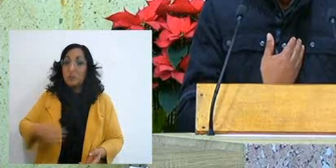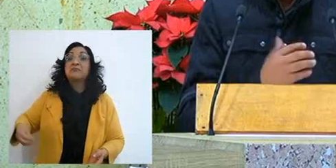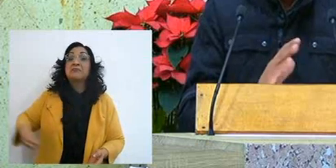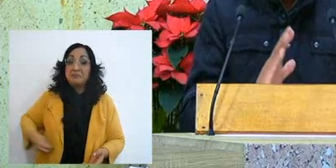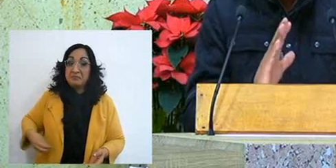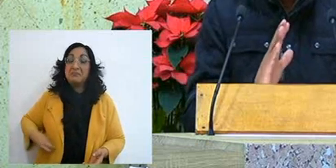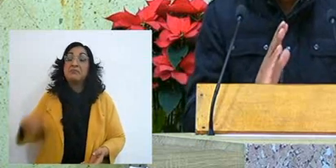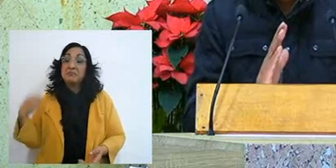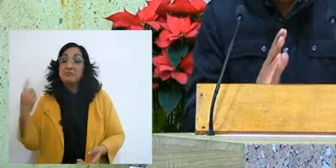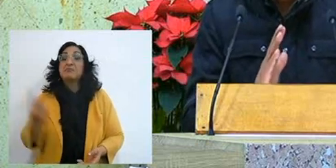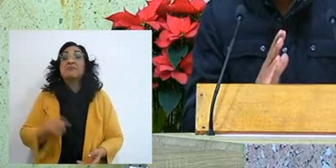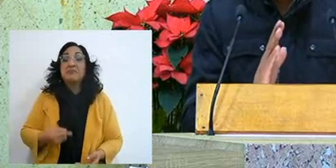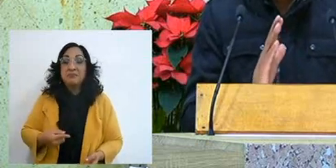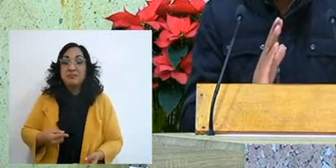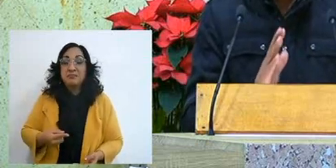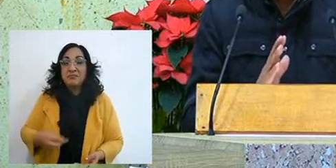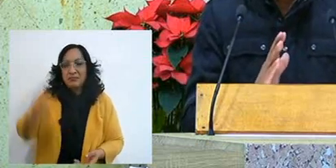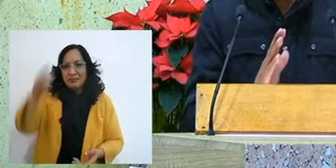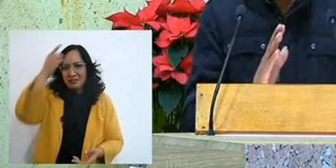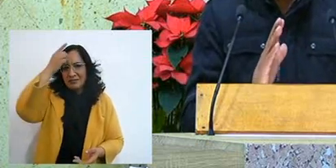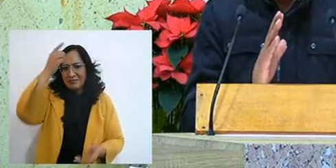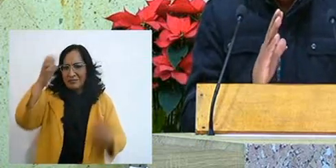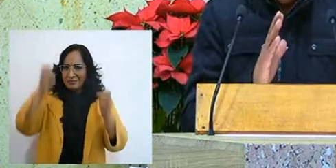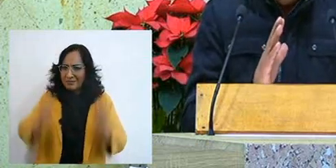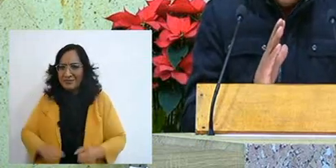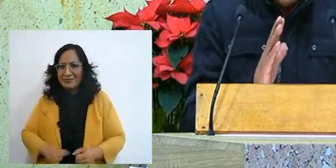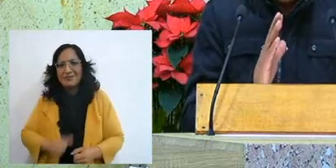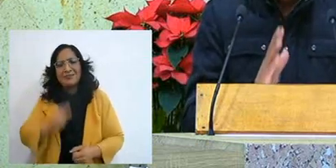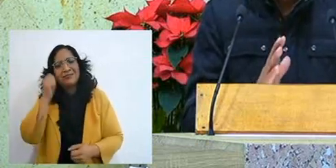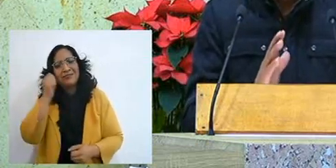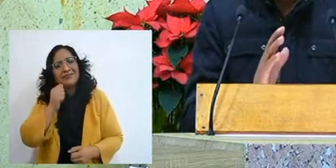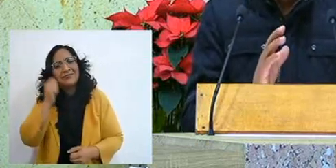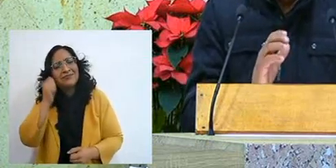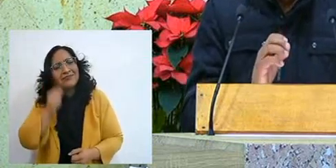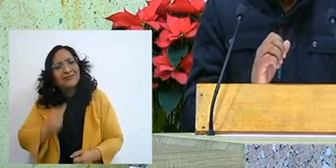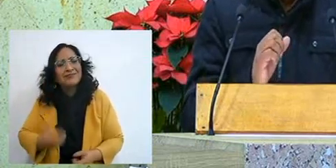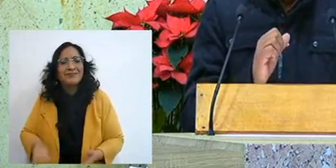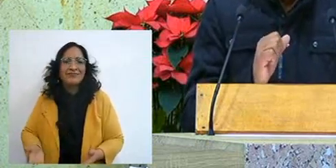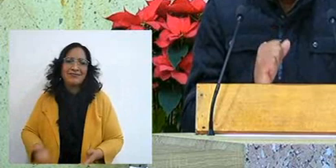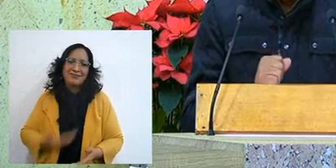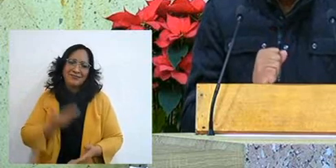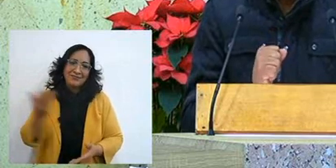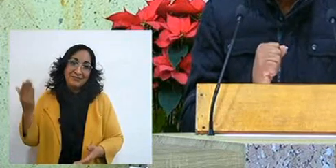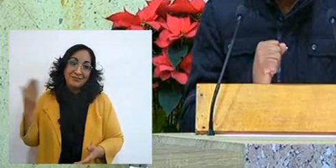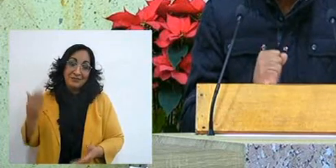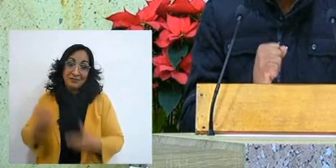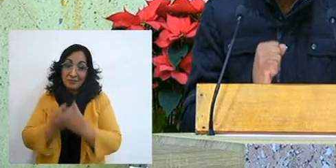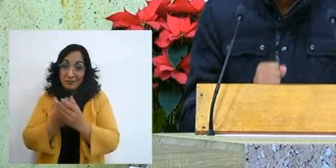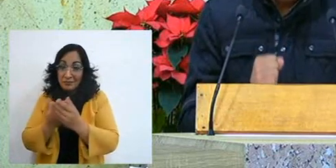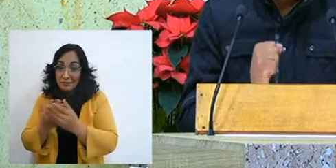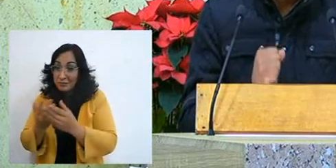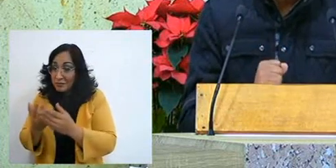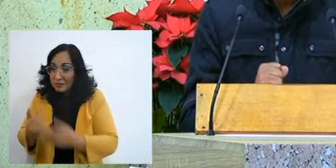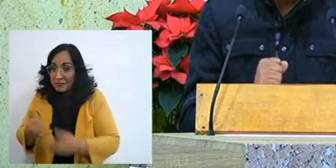because the Lord was always there present, he was always there latent, waiting for me to resume his path,